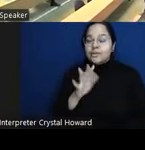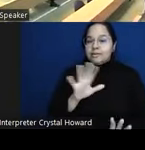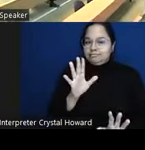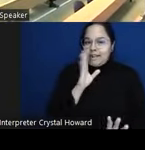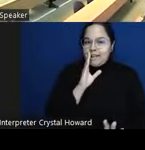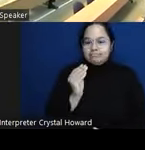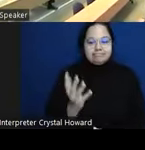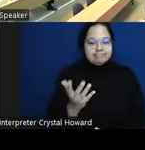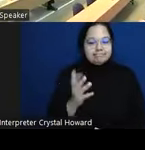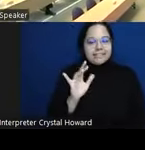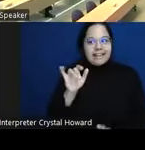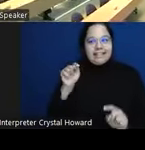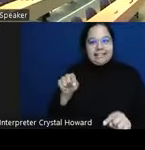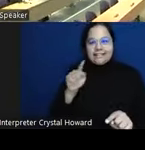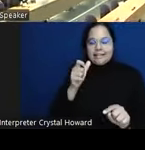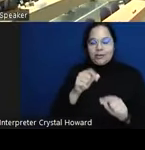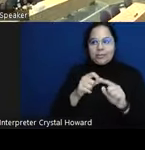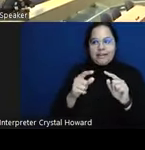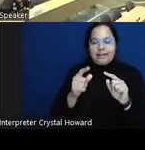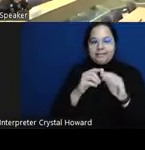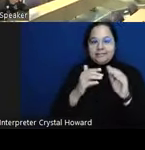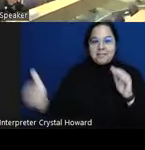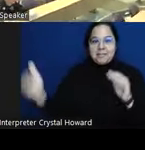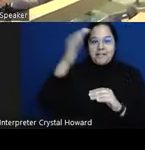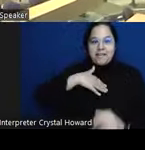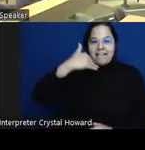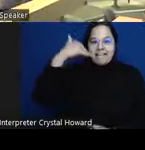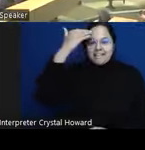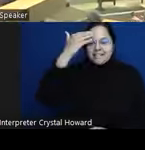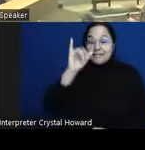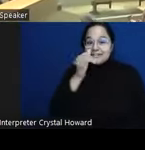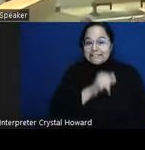question feel free to just ignore me um I was thinking about um on your graph that you kind